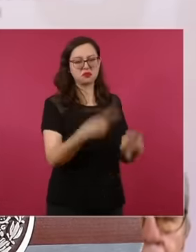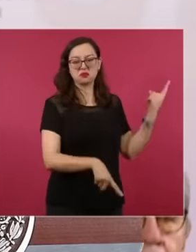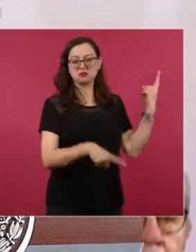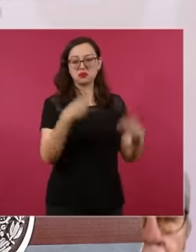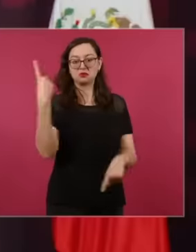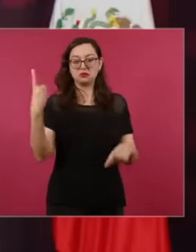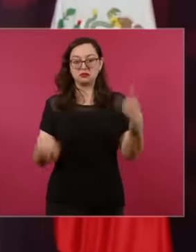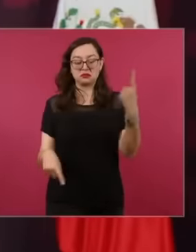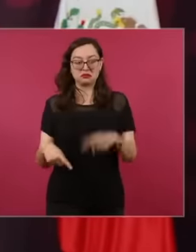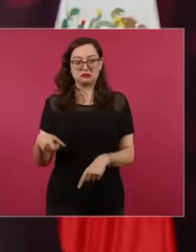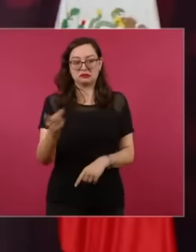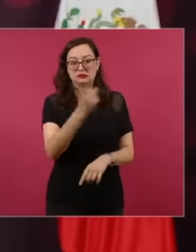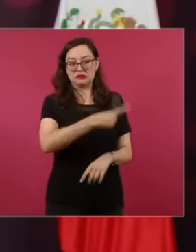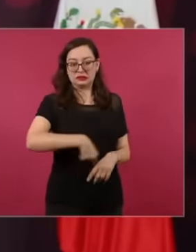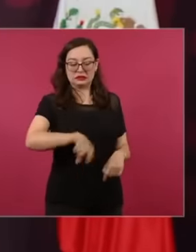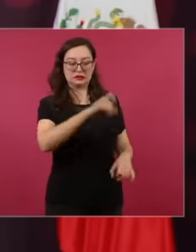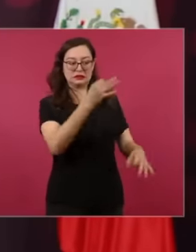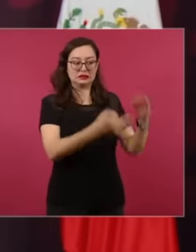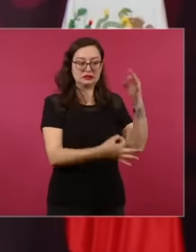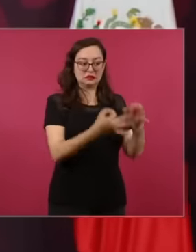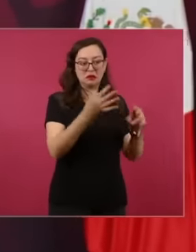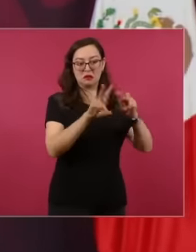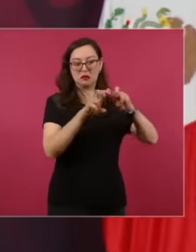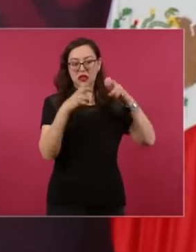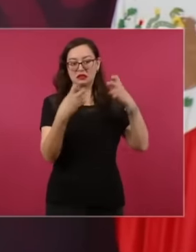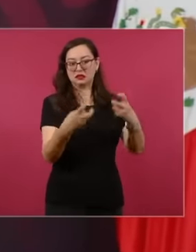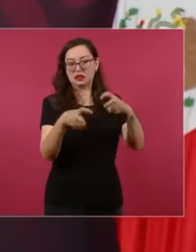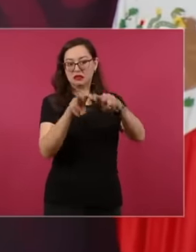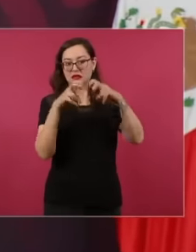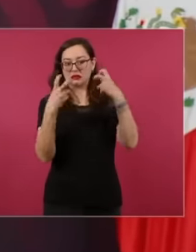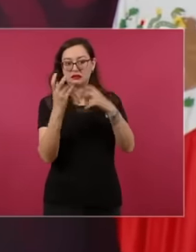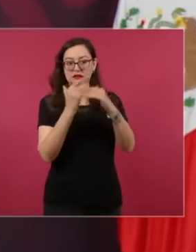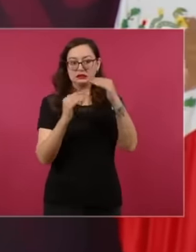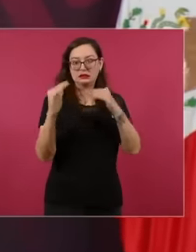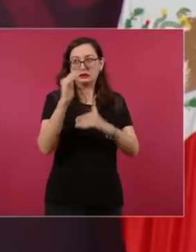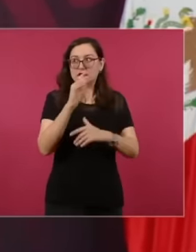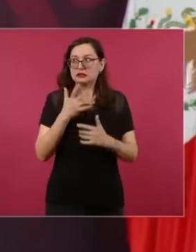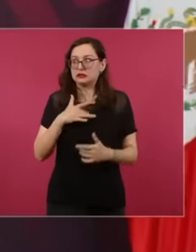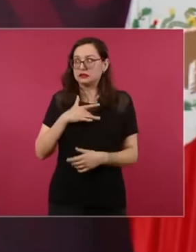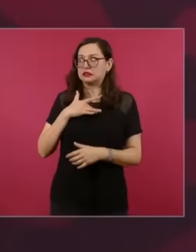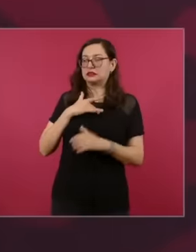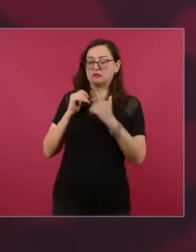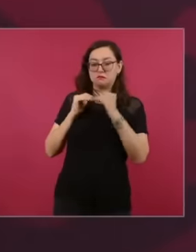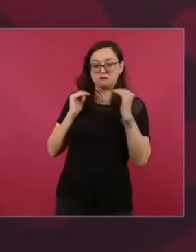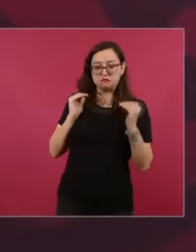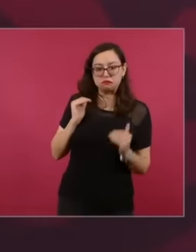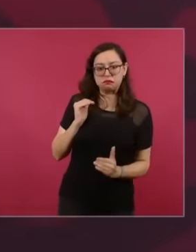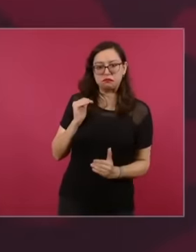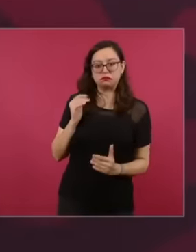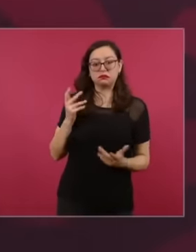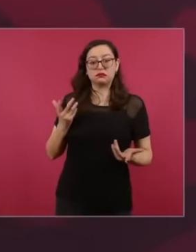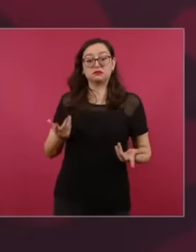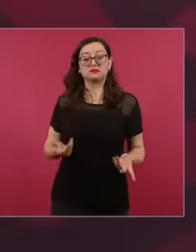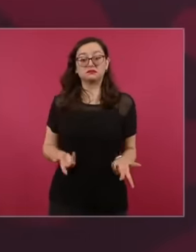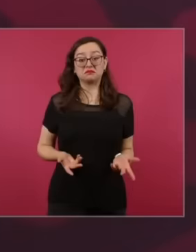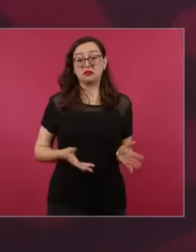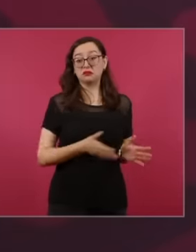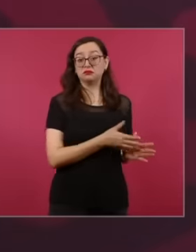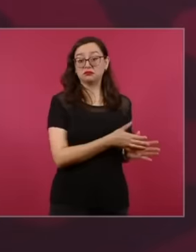subordinate to the executive. And that was maintained until